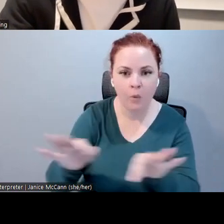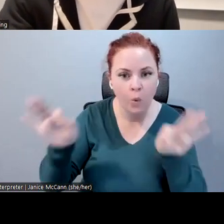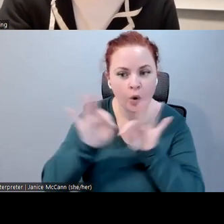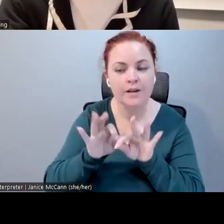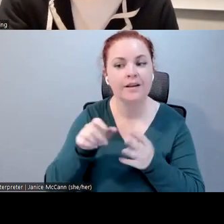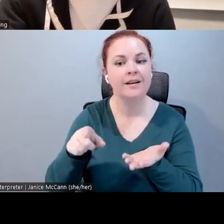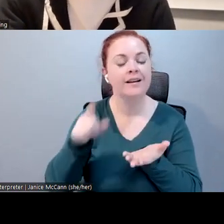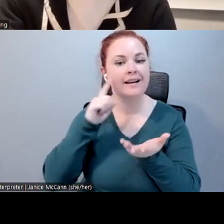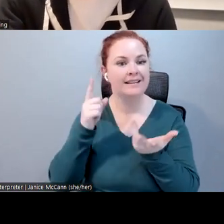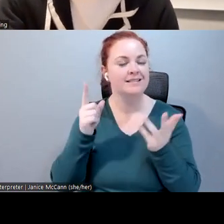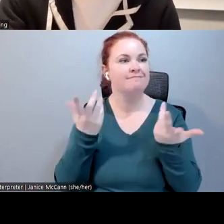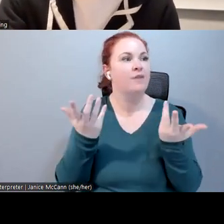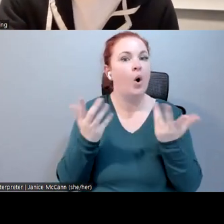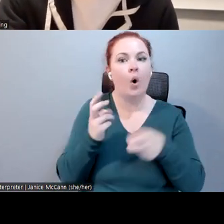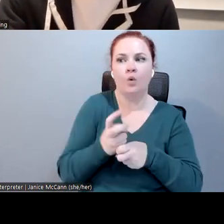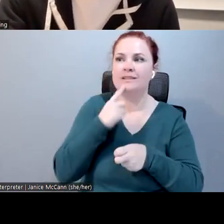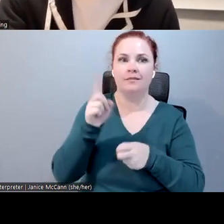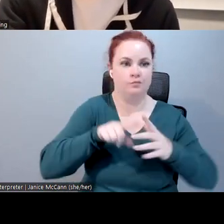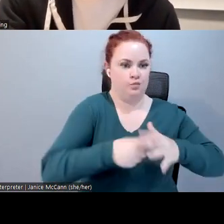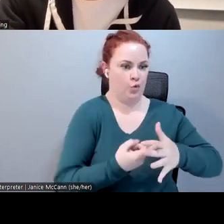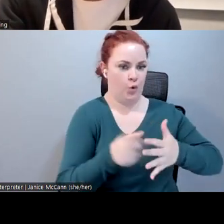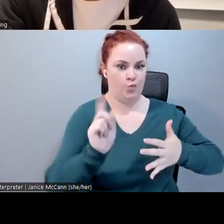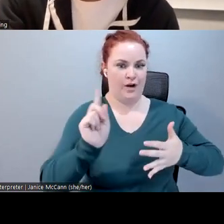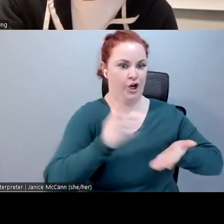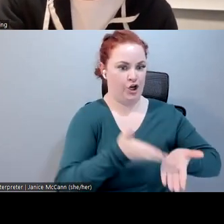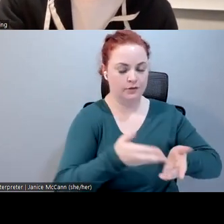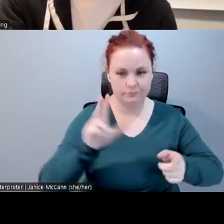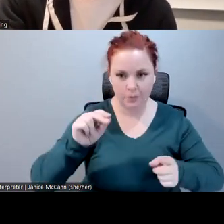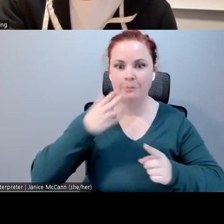should be done, but rather to open the floor for meaningful